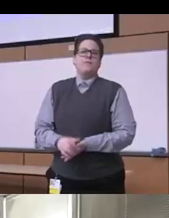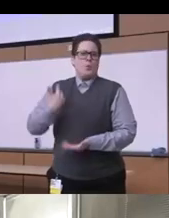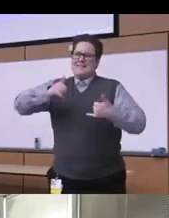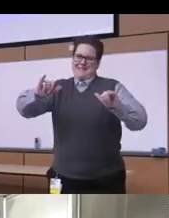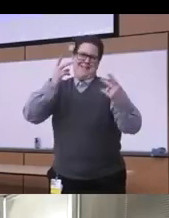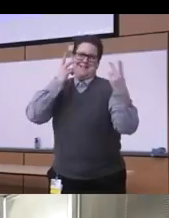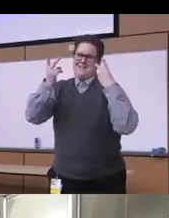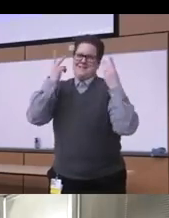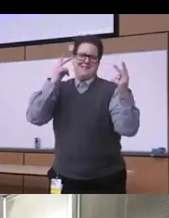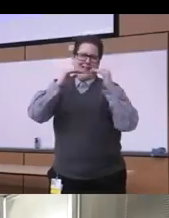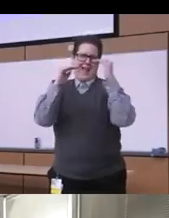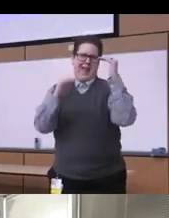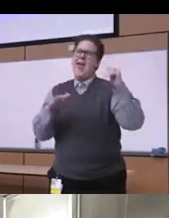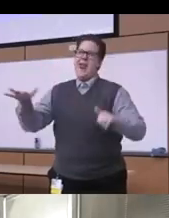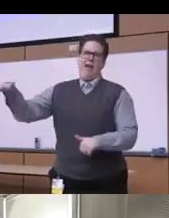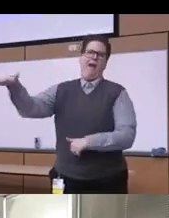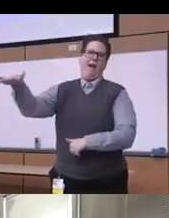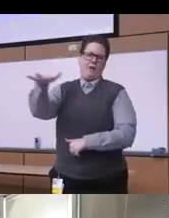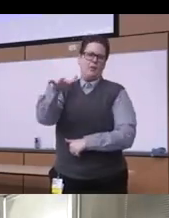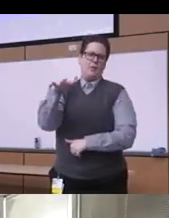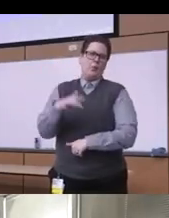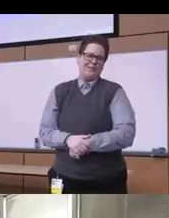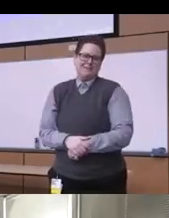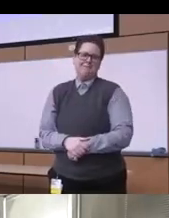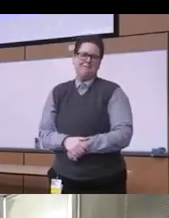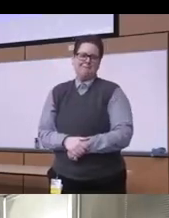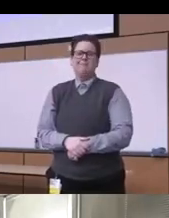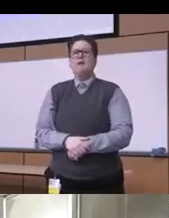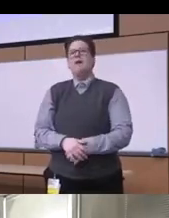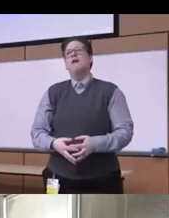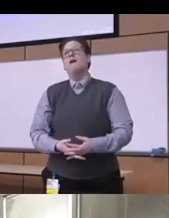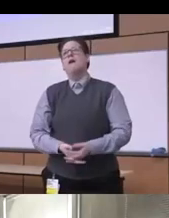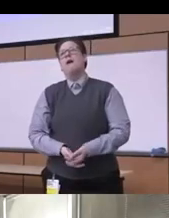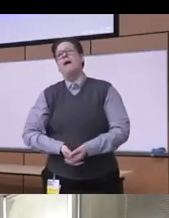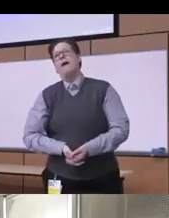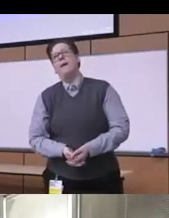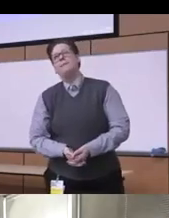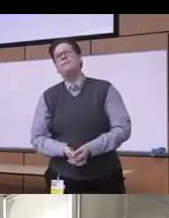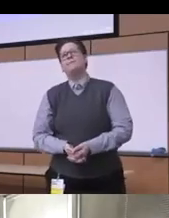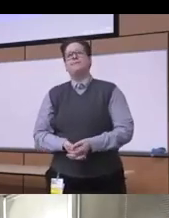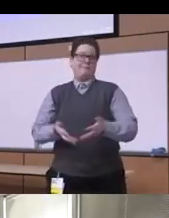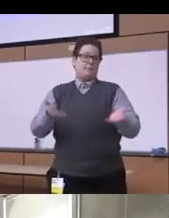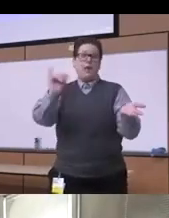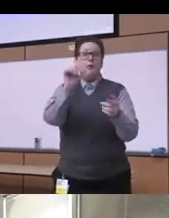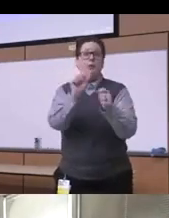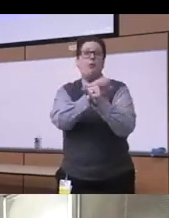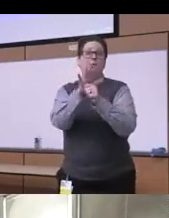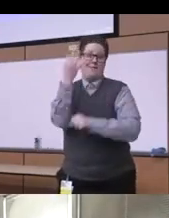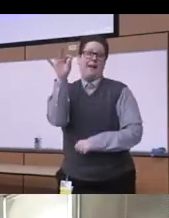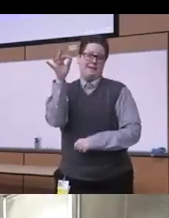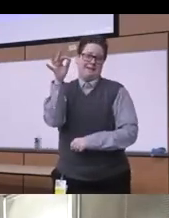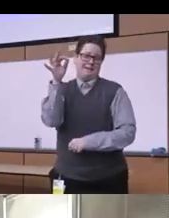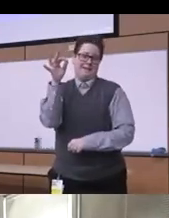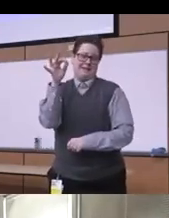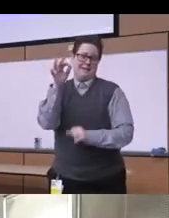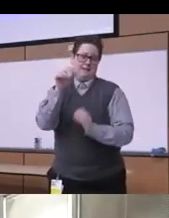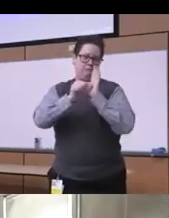as you noticed during the uh the uh uh covid-19 pandemic which still kind of on some level is